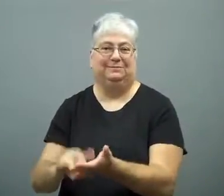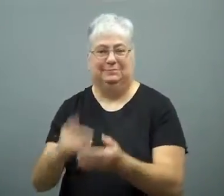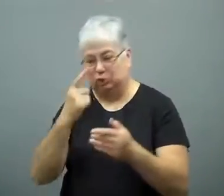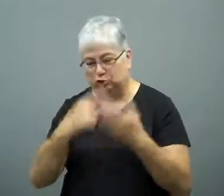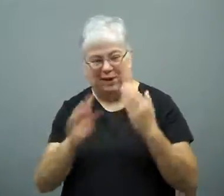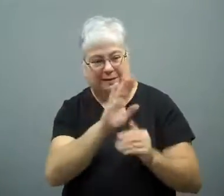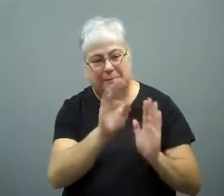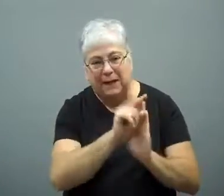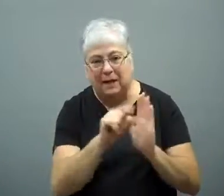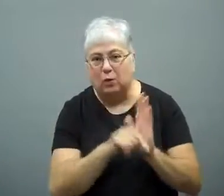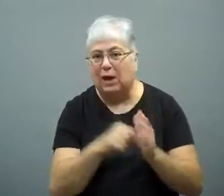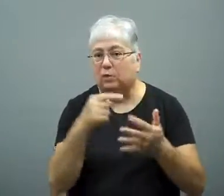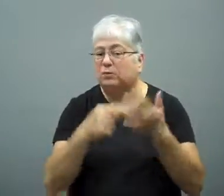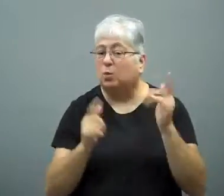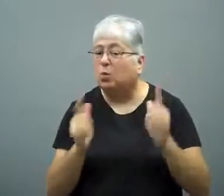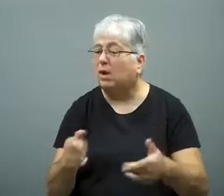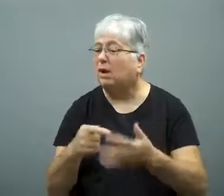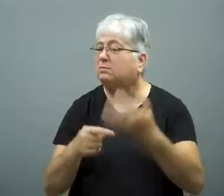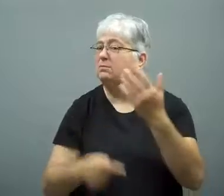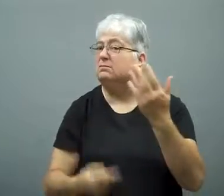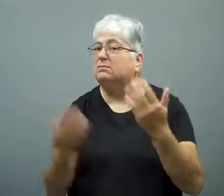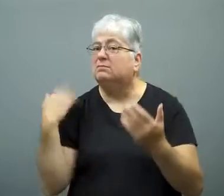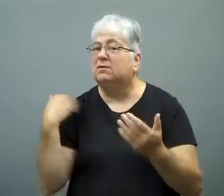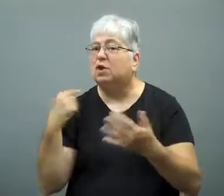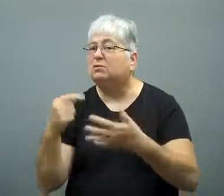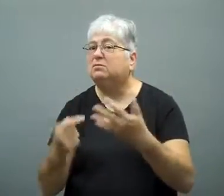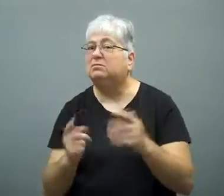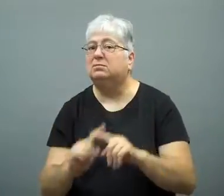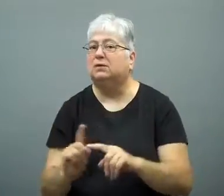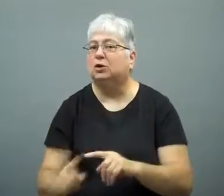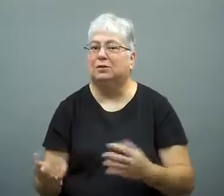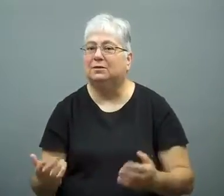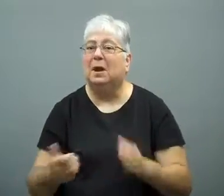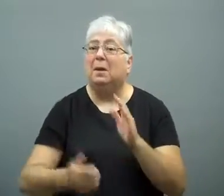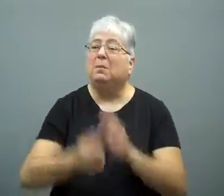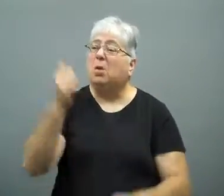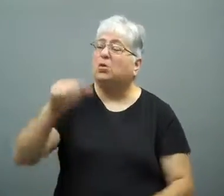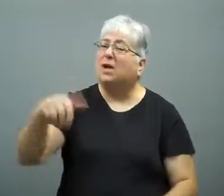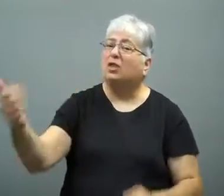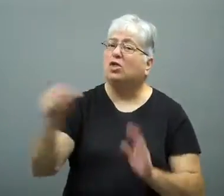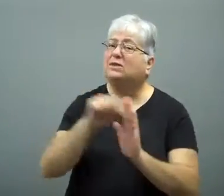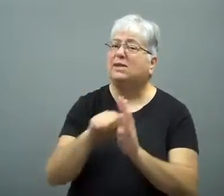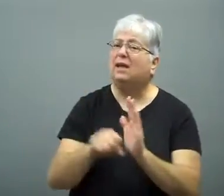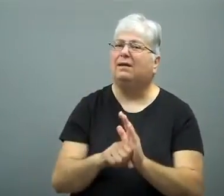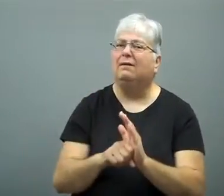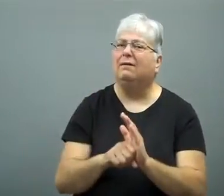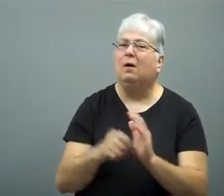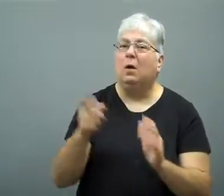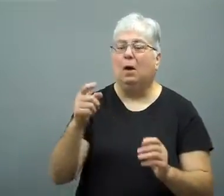and undergo criminal background checks.